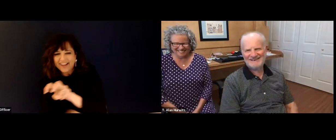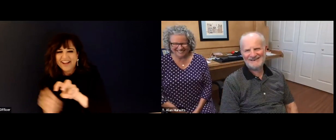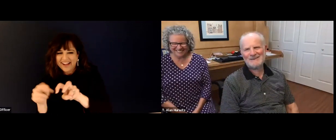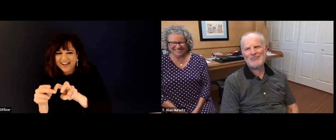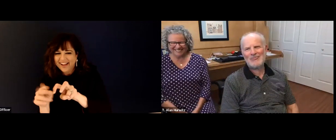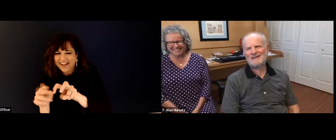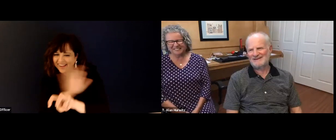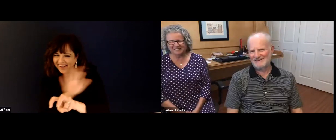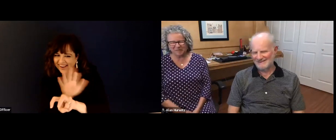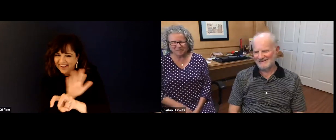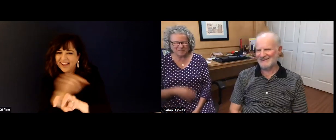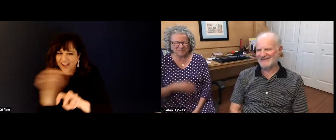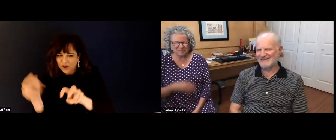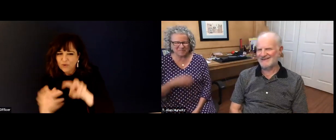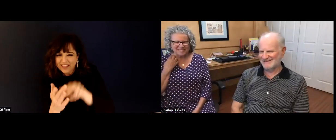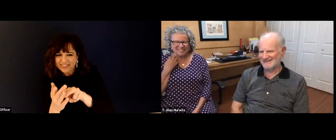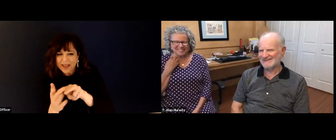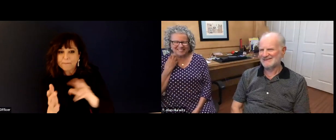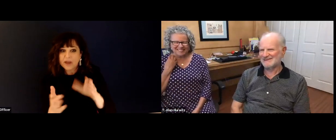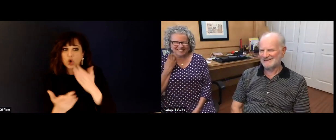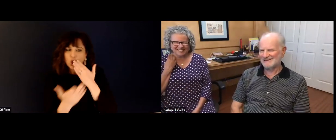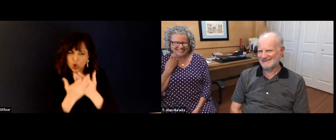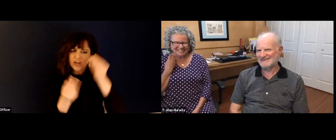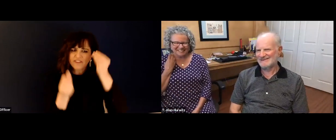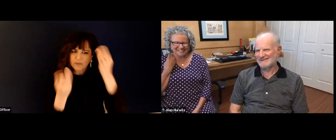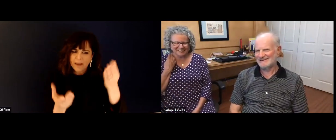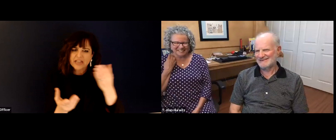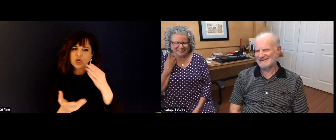to read. And of course, obviously read the entire book,